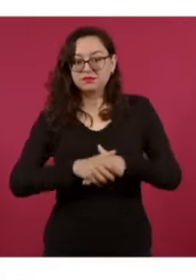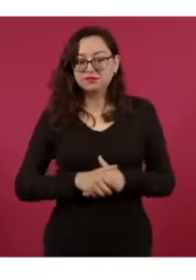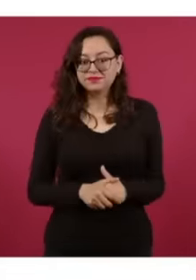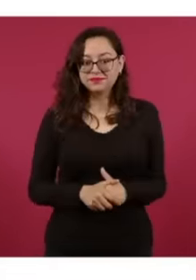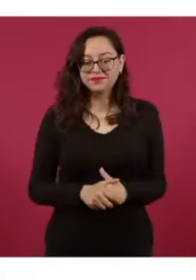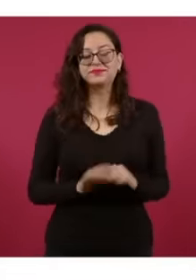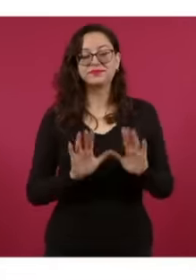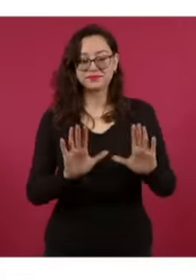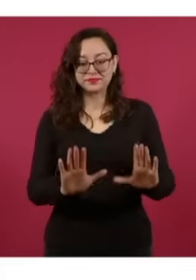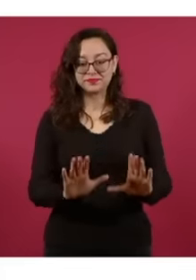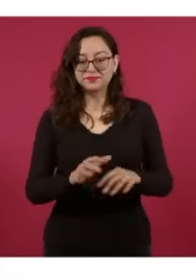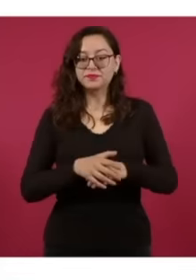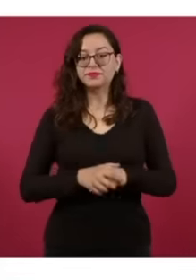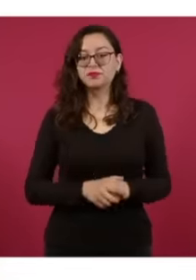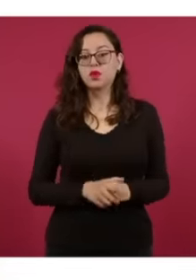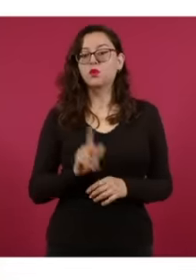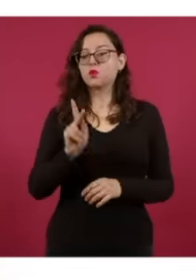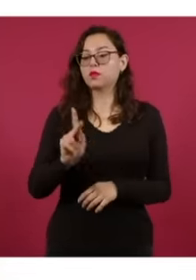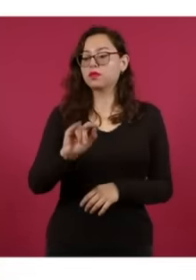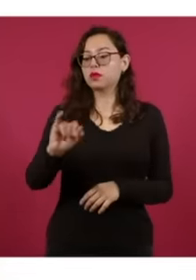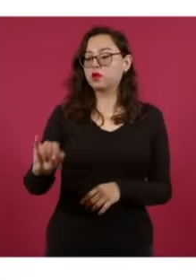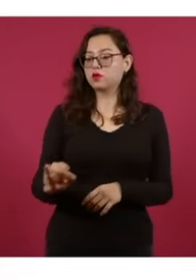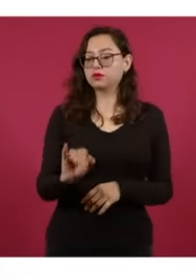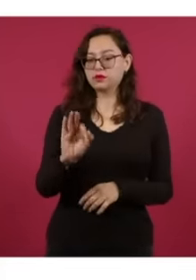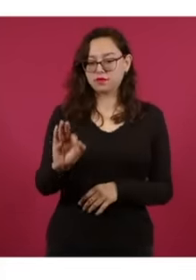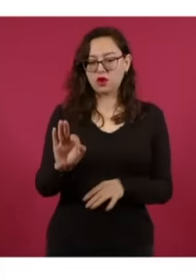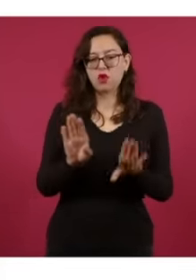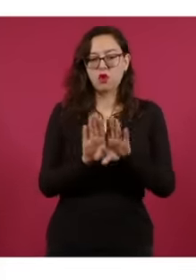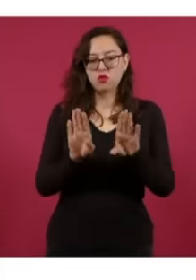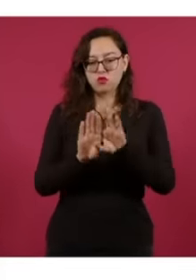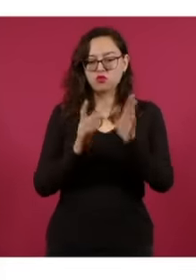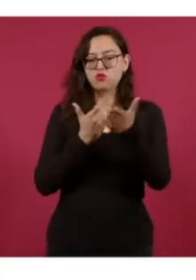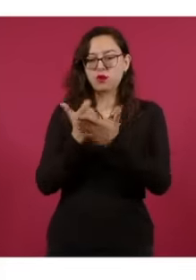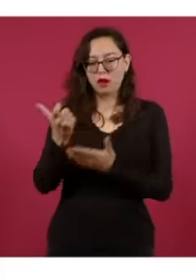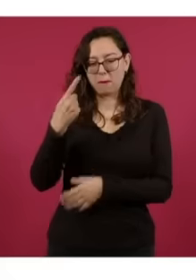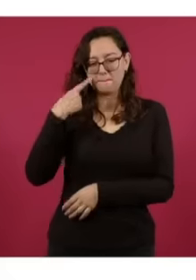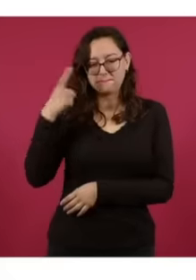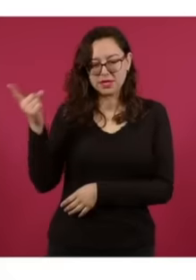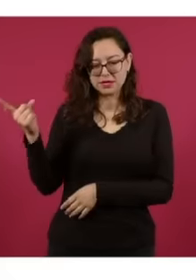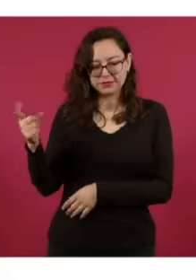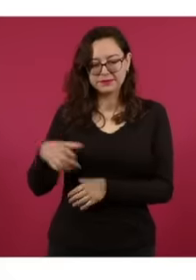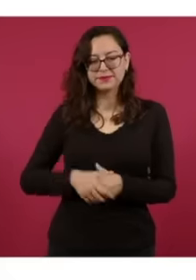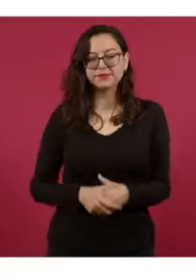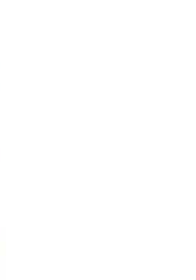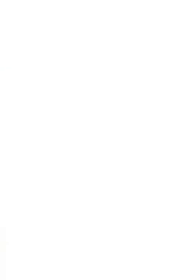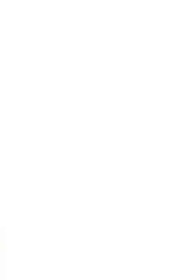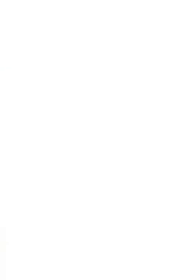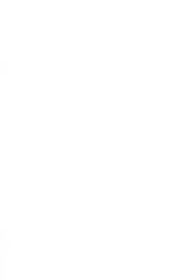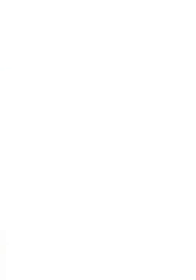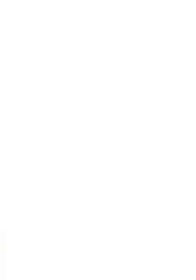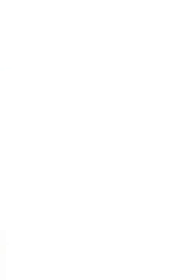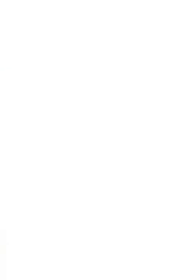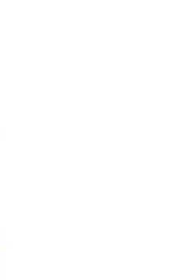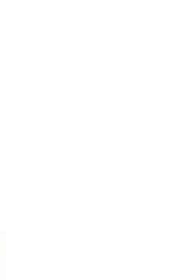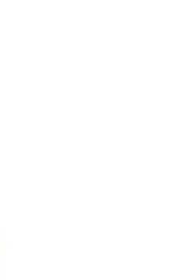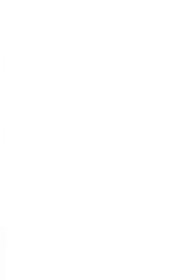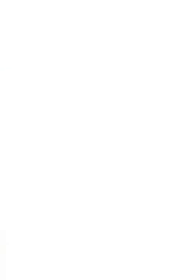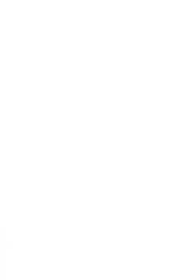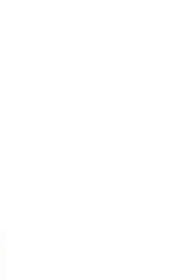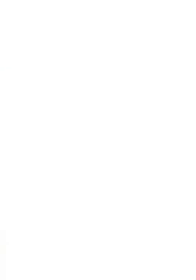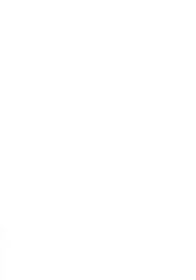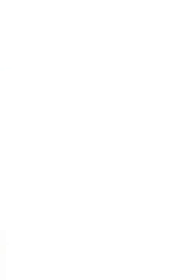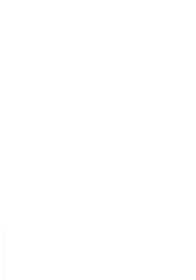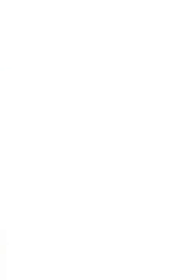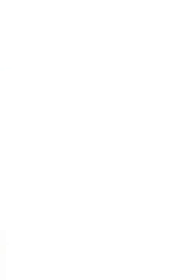judiciary, which maybe alone. Maybe that's the reason why the oligarchs oppose